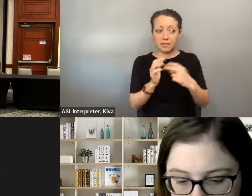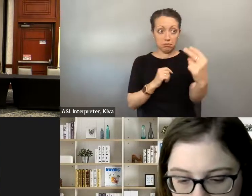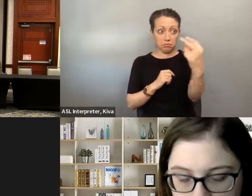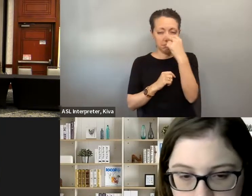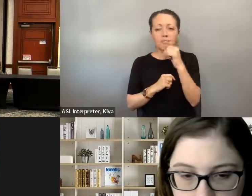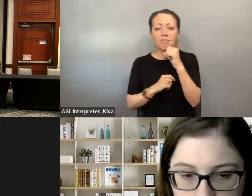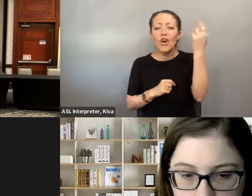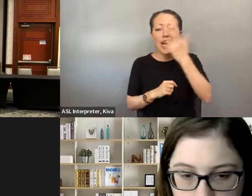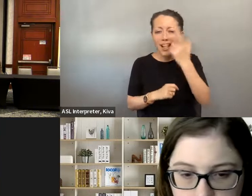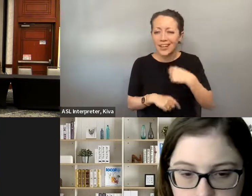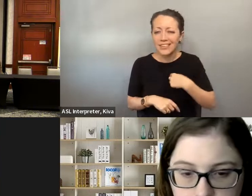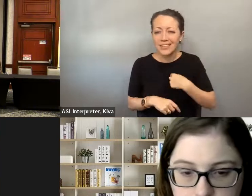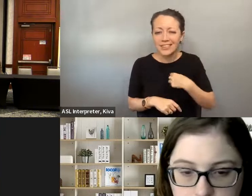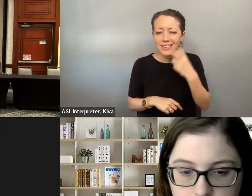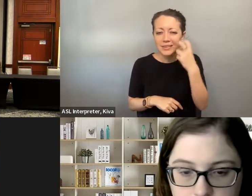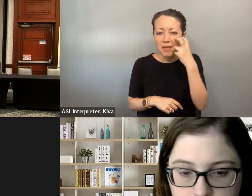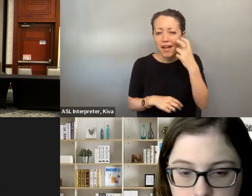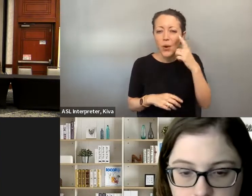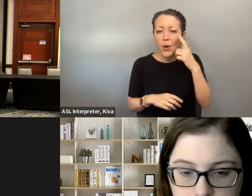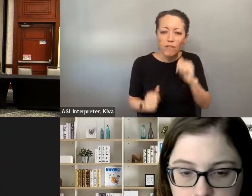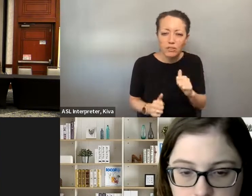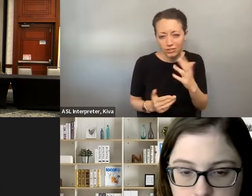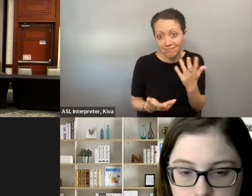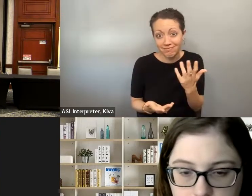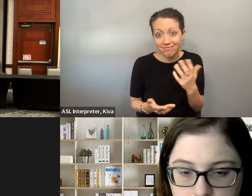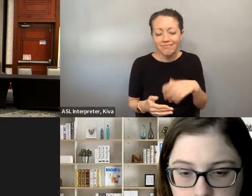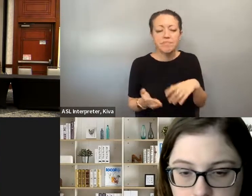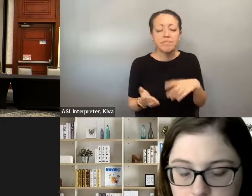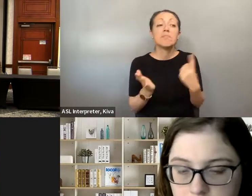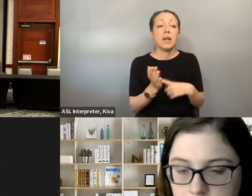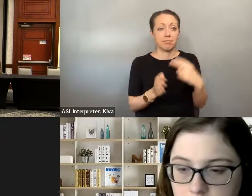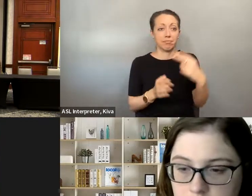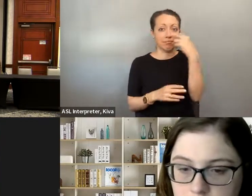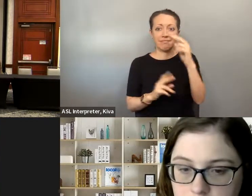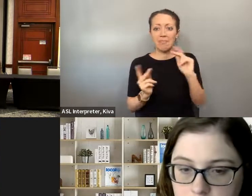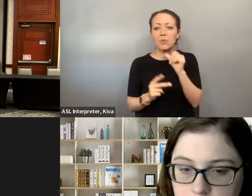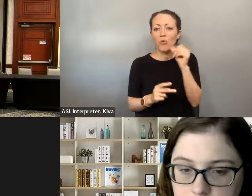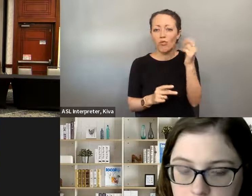I would just say that actually I did think of enabled this thing I I because if being being on the blind spectrum that a lot of the time, if I'm wearing sunglasses or something that my vision might not be as visible, my I how my eyes, shake. sunglasses or something, that my vision might not be as visible, how my eyes shake, et cetera, may not be as visible,